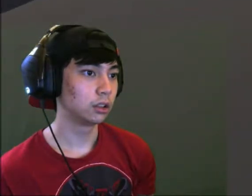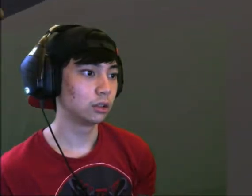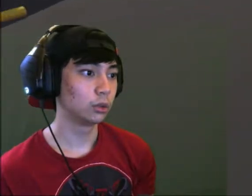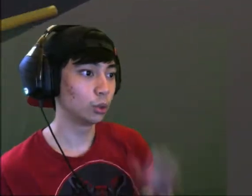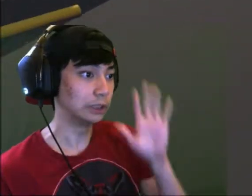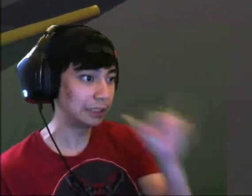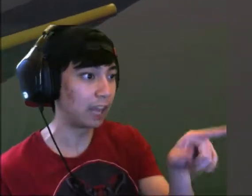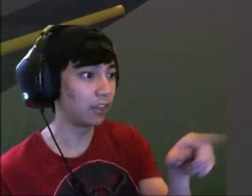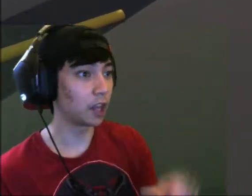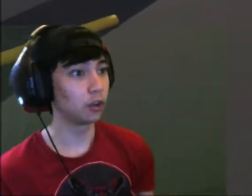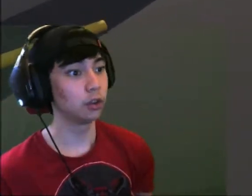Stay there